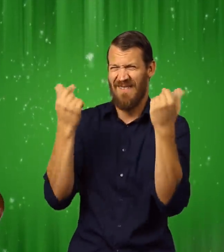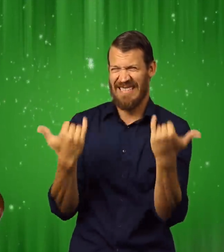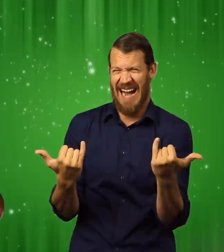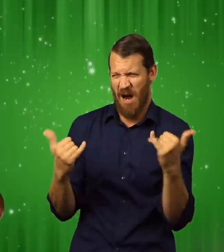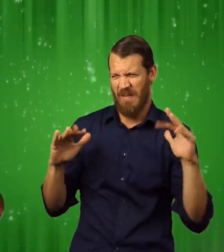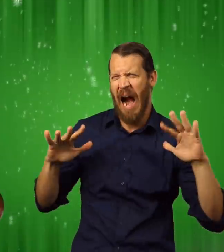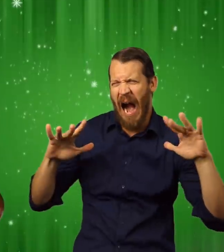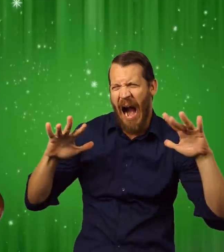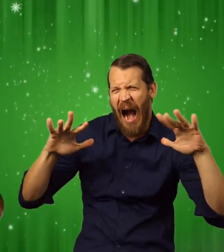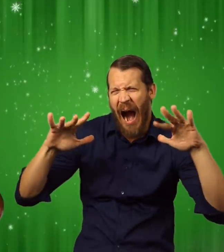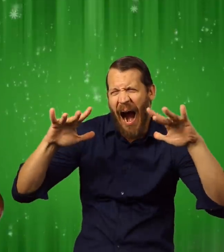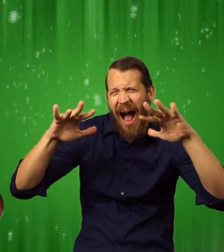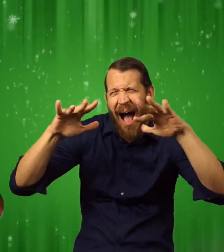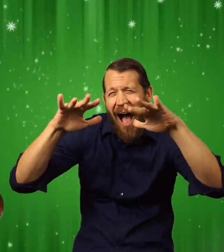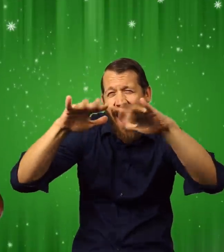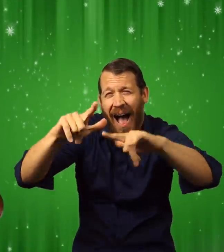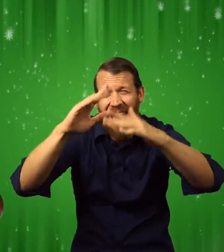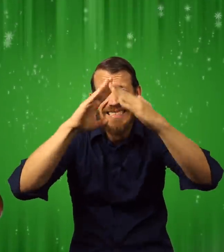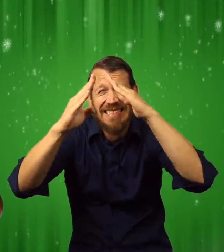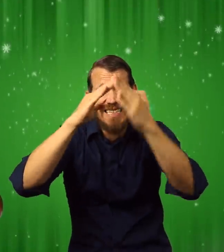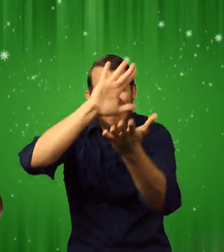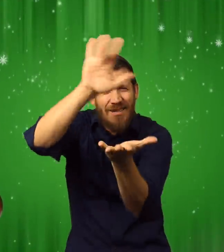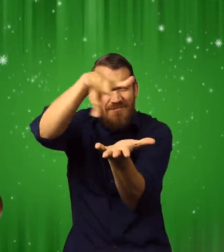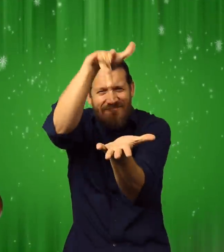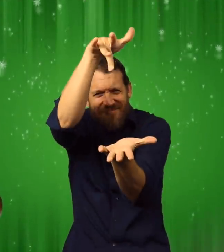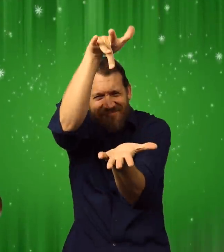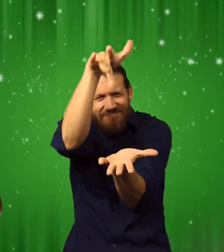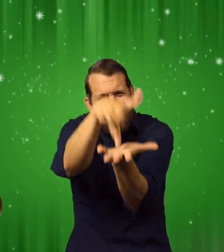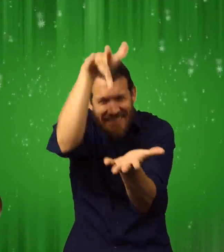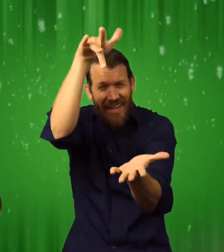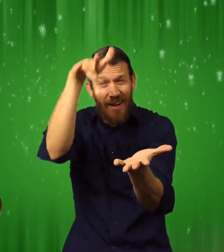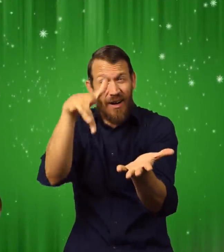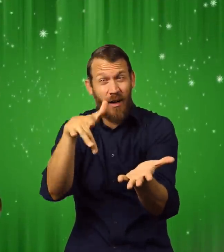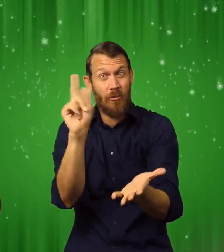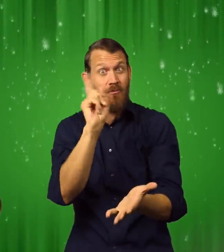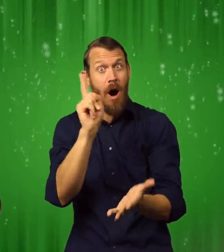"They're gathering at the center of the city," the conductor told us.